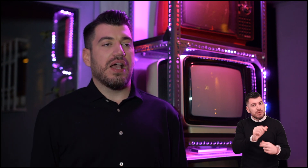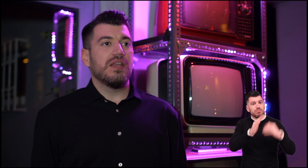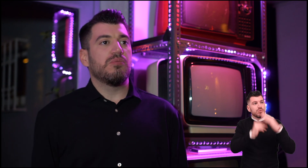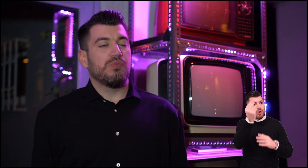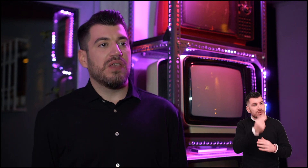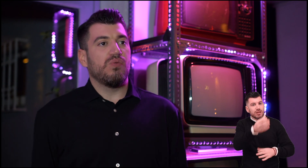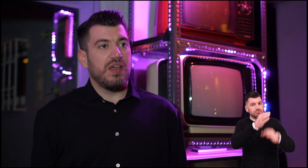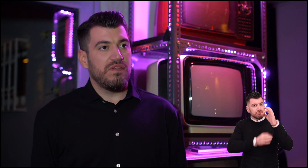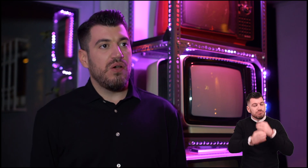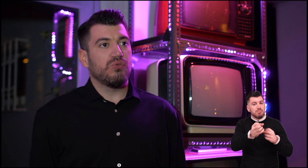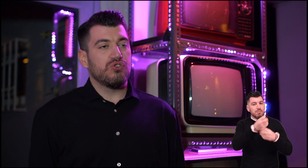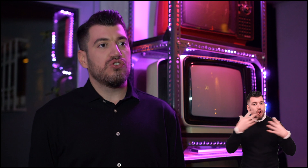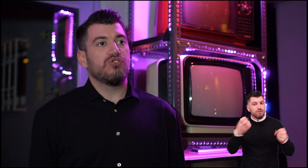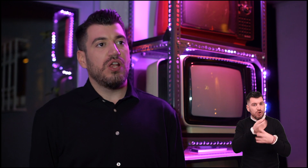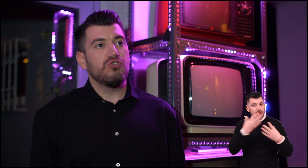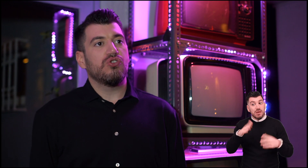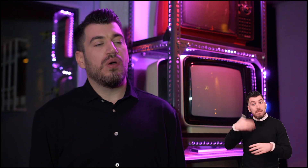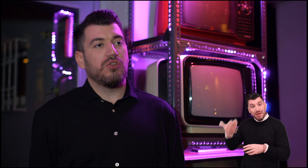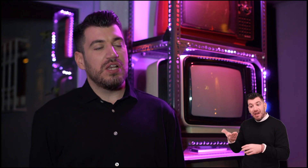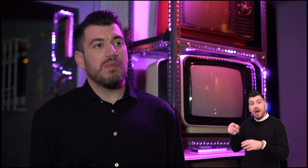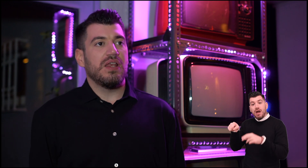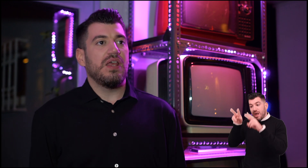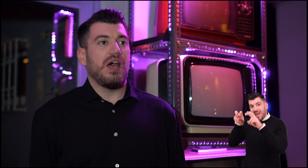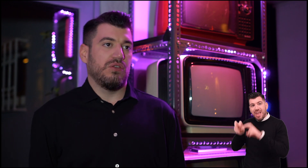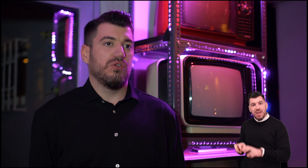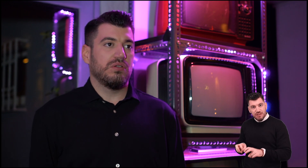to do their personal research, so that in the end we have a sound result.